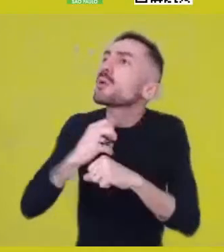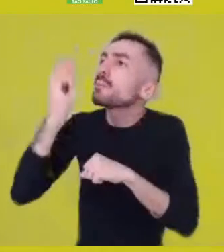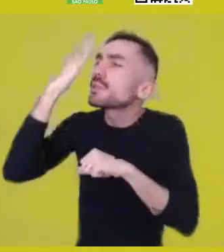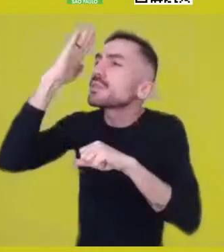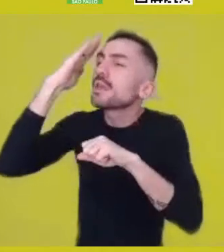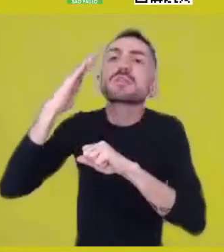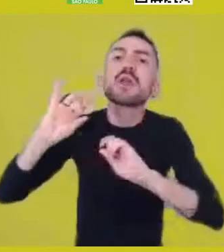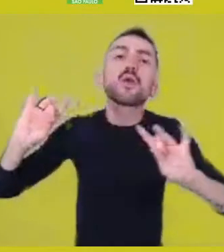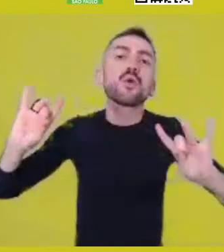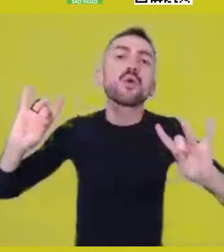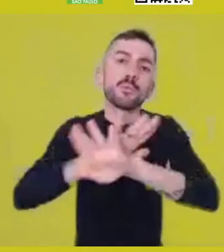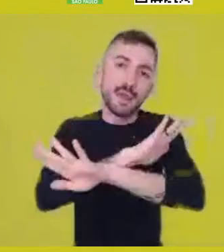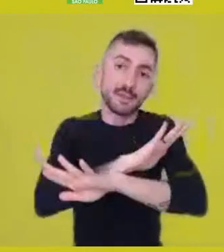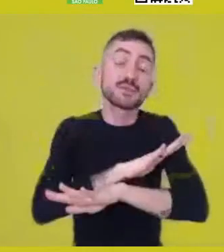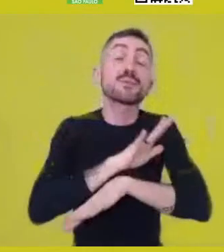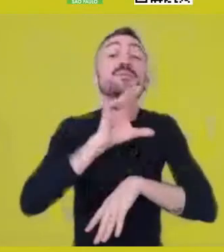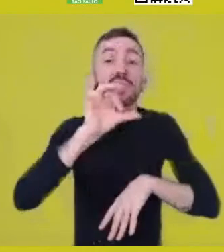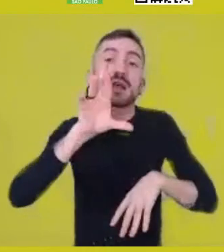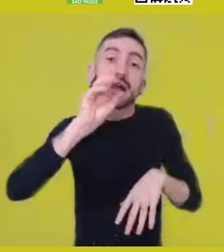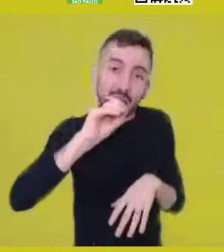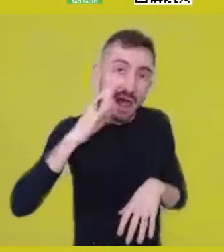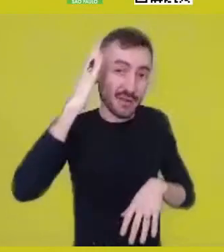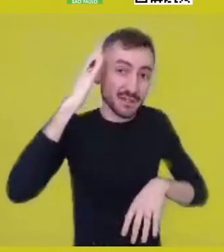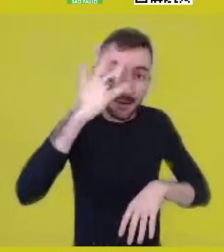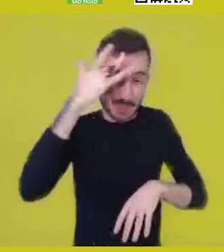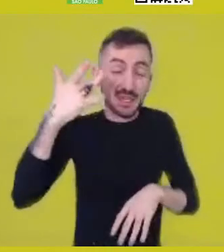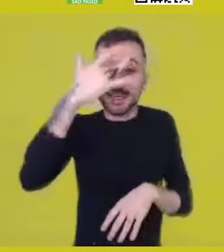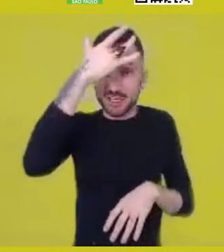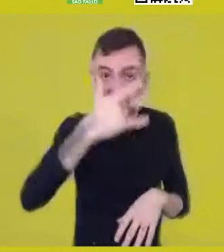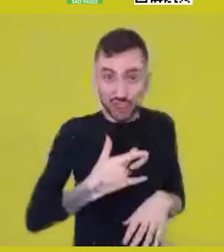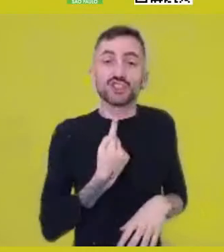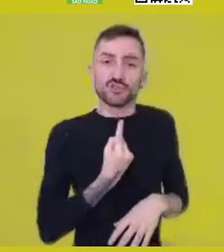you understand this being as you understand yourself as individual,